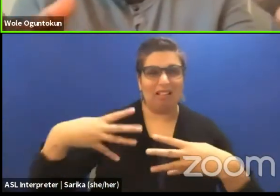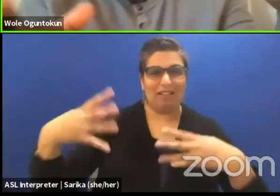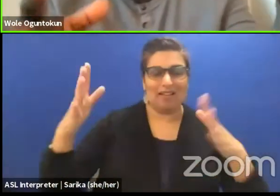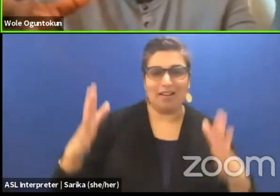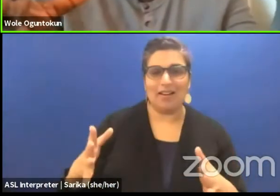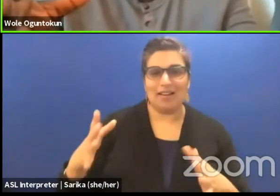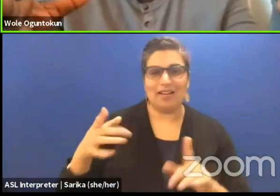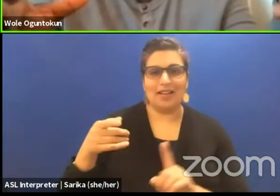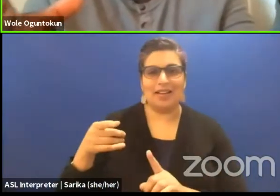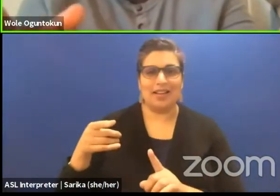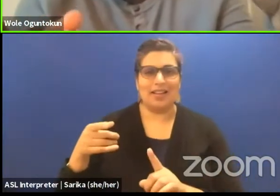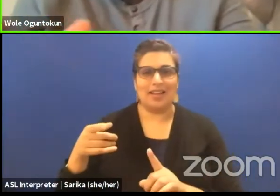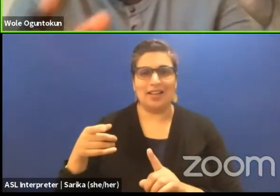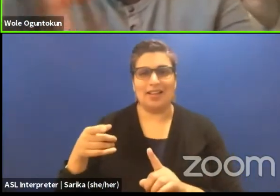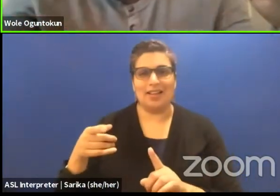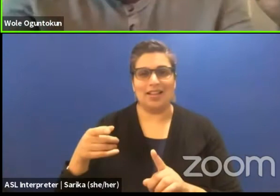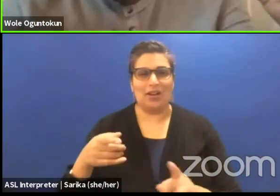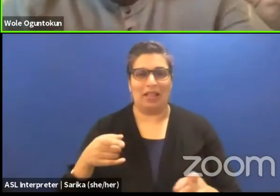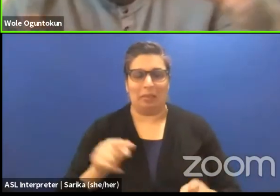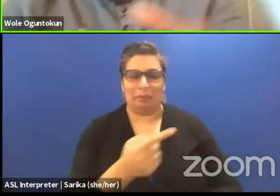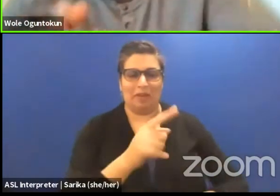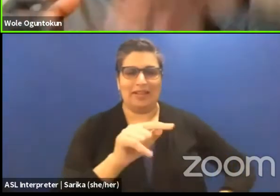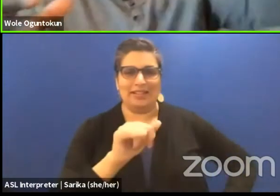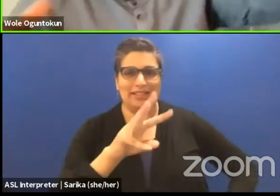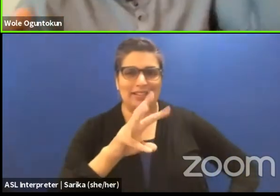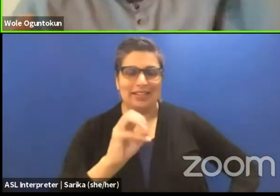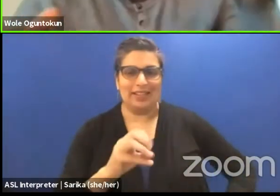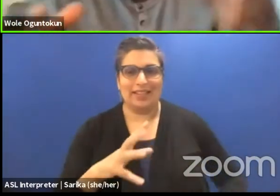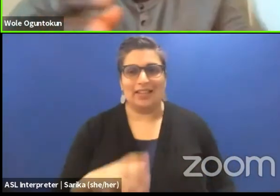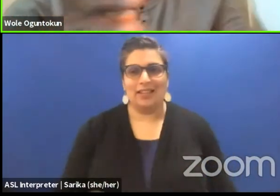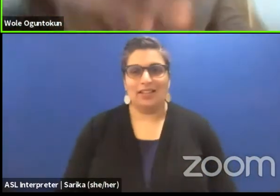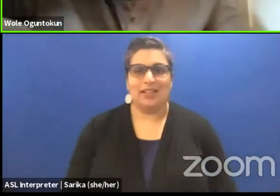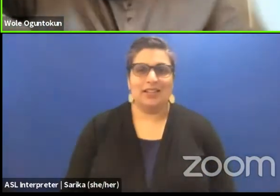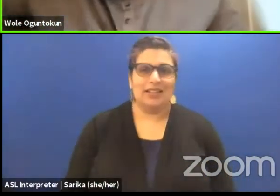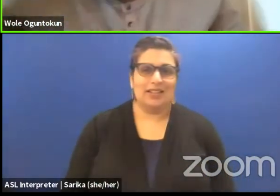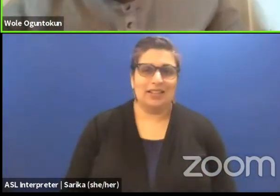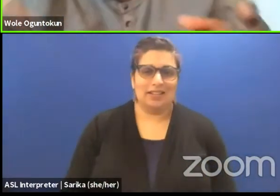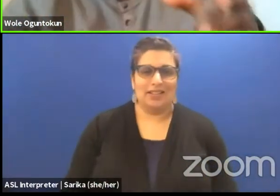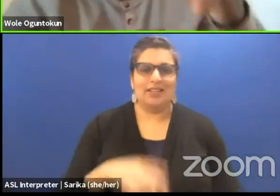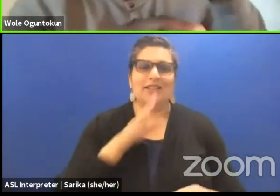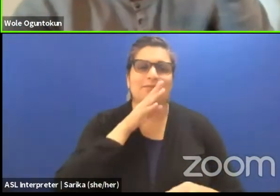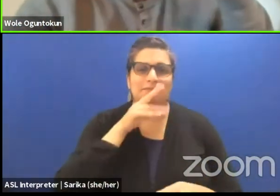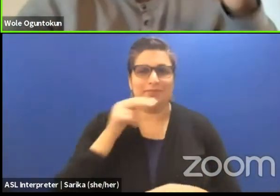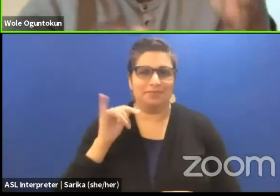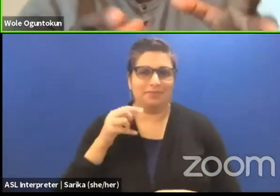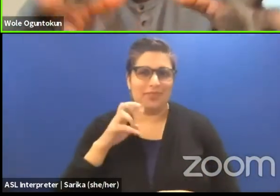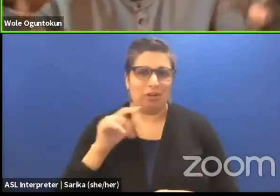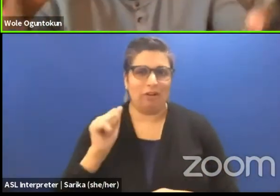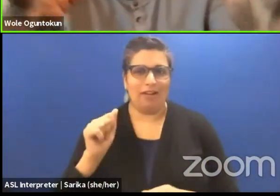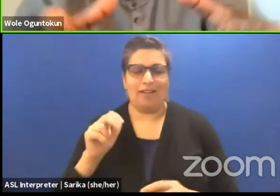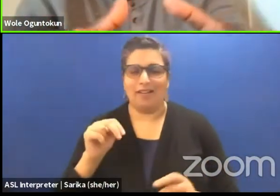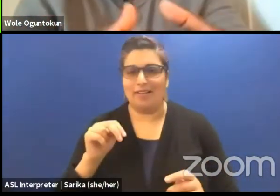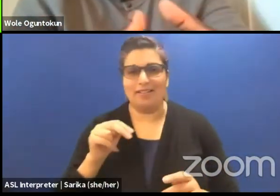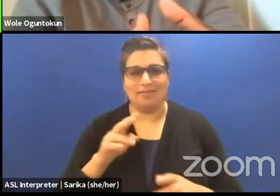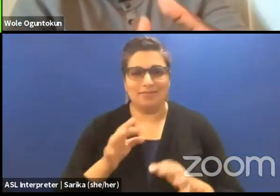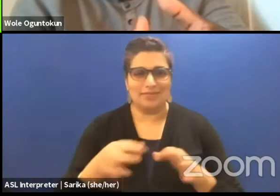let me offend Taiwo a bit here. British Consul, , French Cultural Center. You are not offending me.